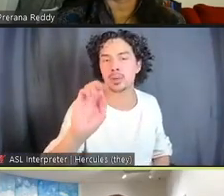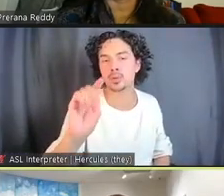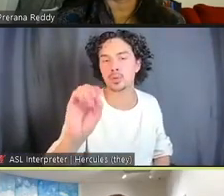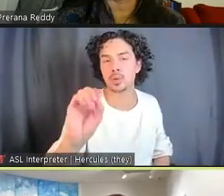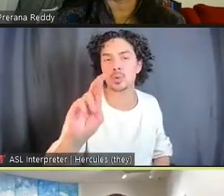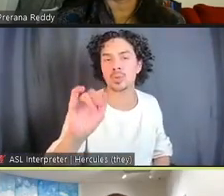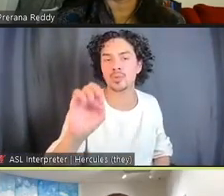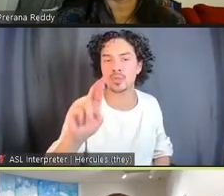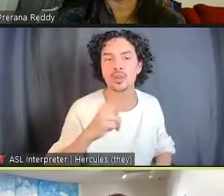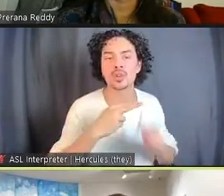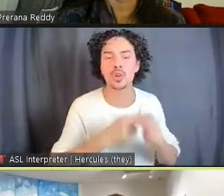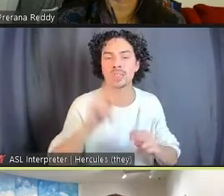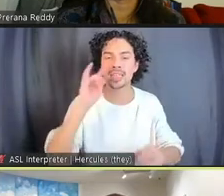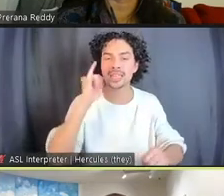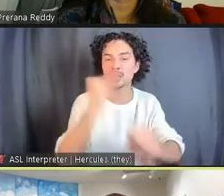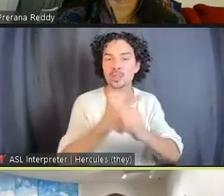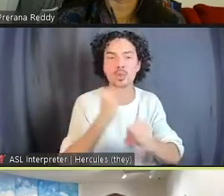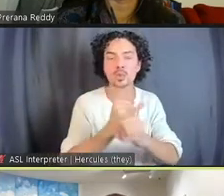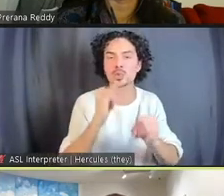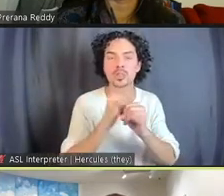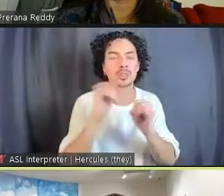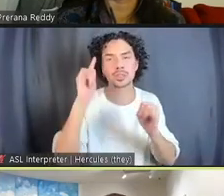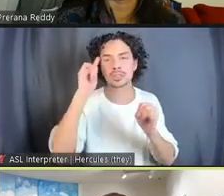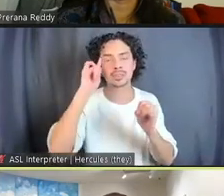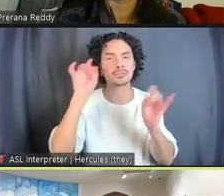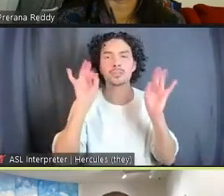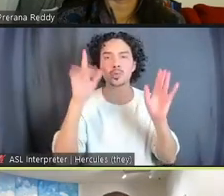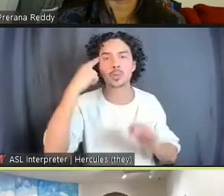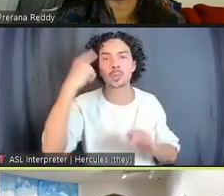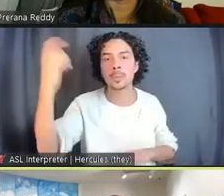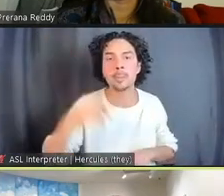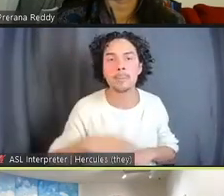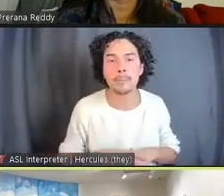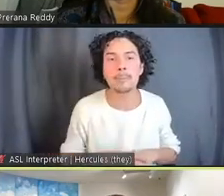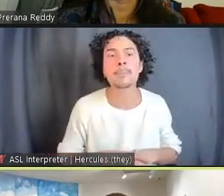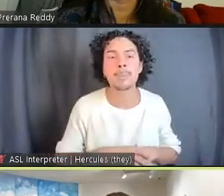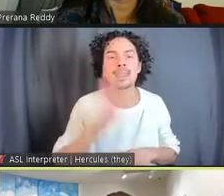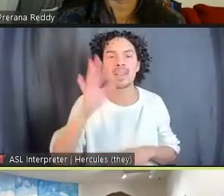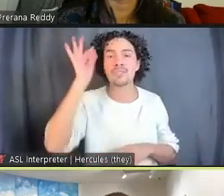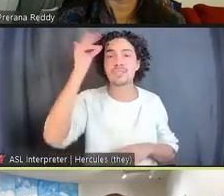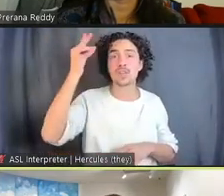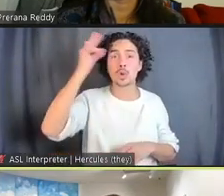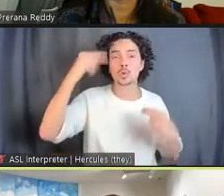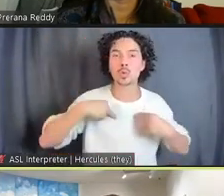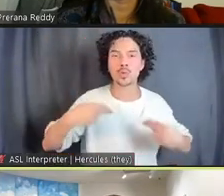where he uses his state-issued federal uniform, or clothing, state-issued clothing.